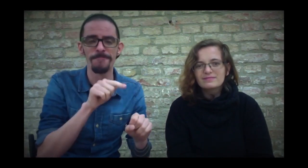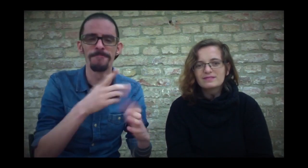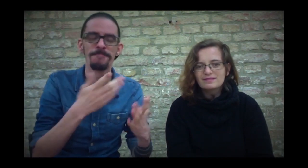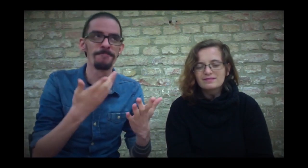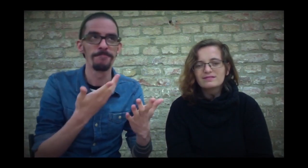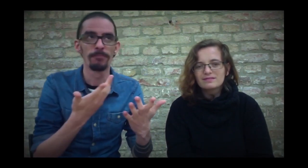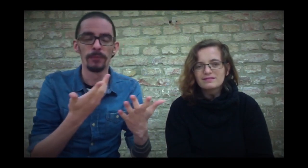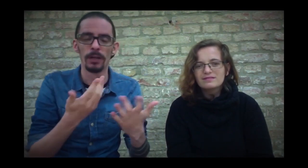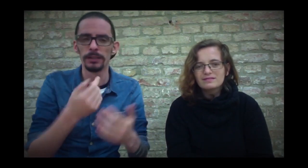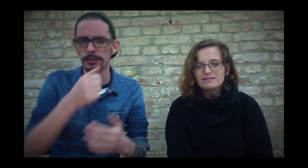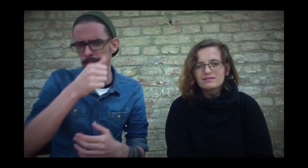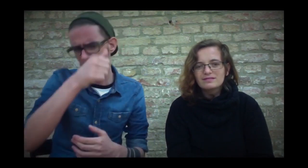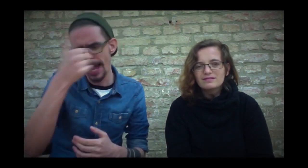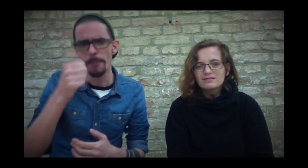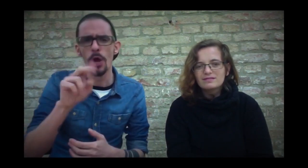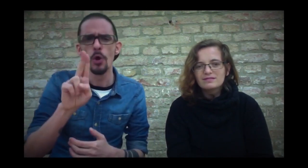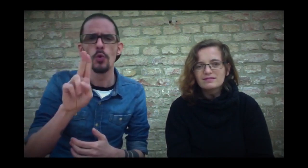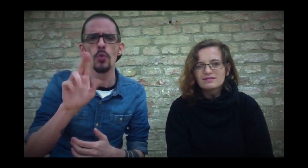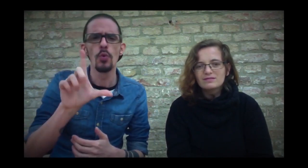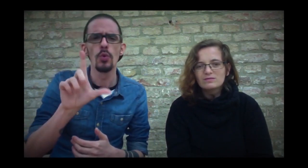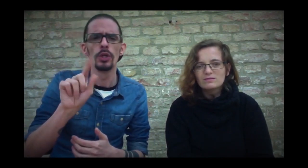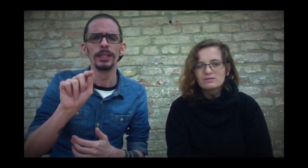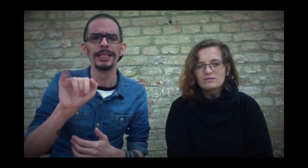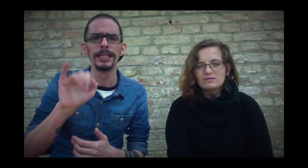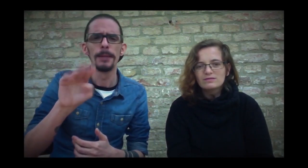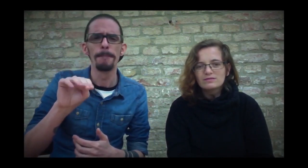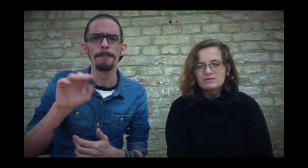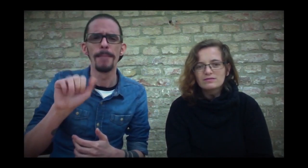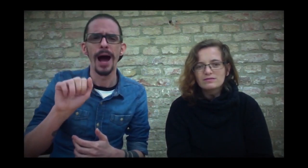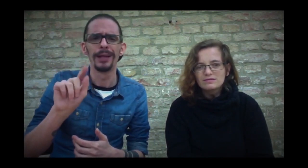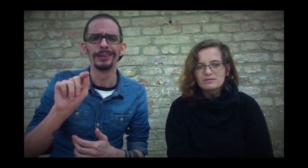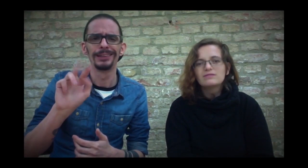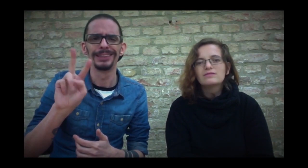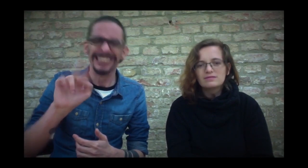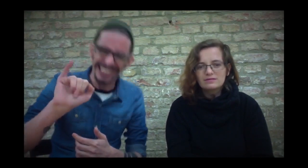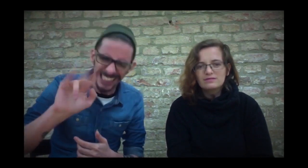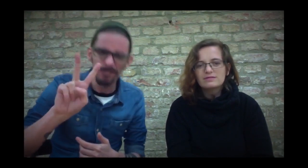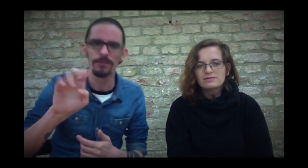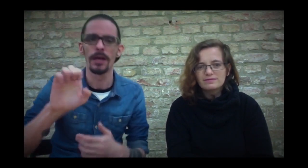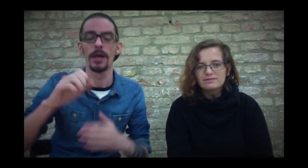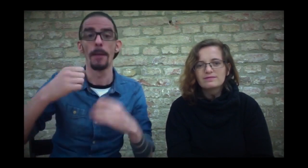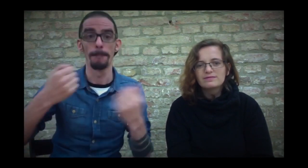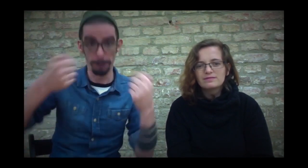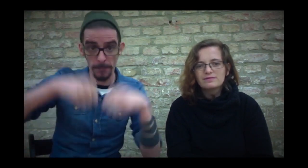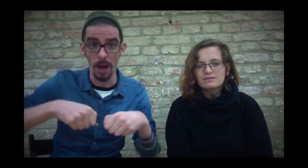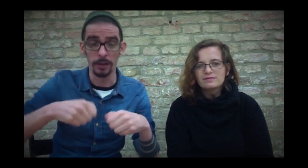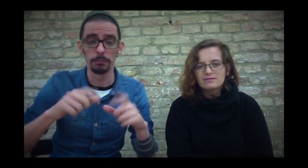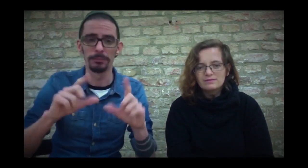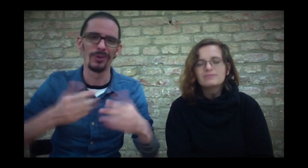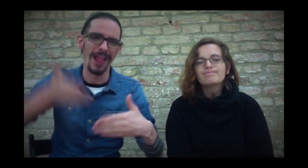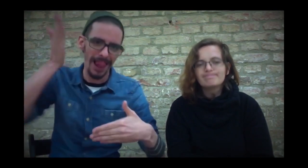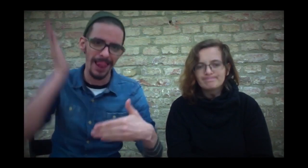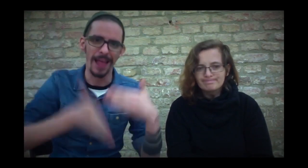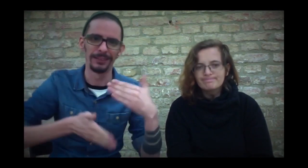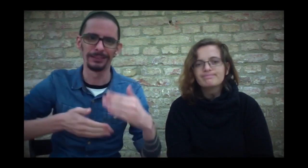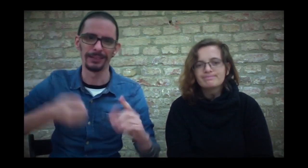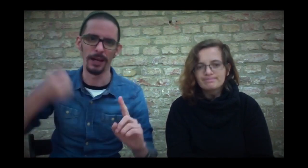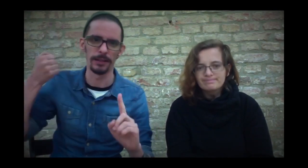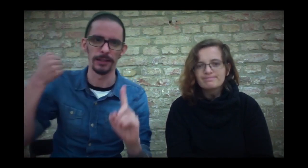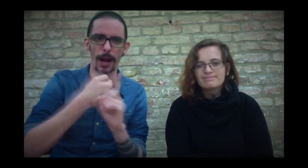In the eighth season and also the last season, it's about the ultimate power. That's the final battle.